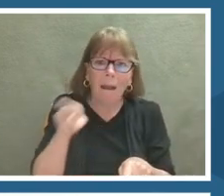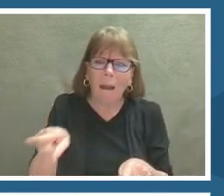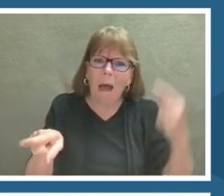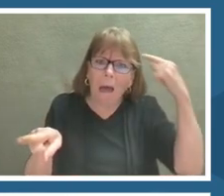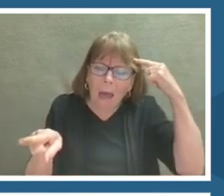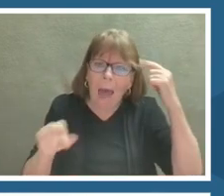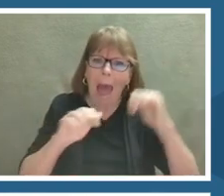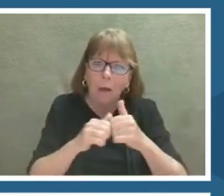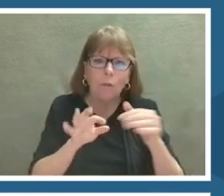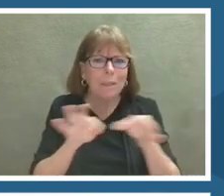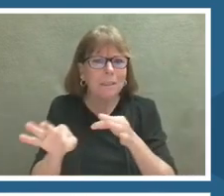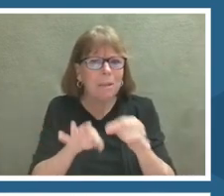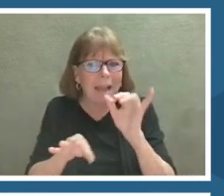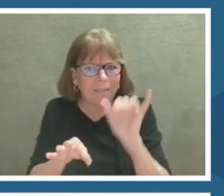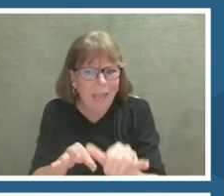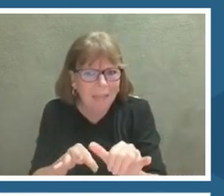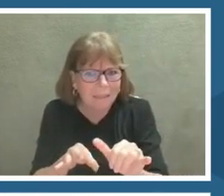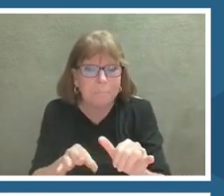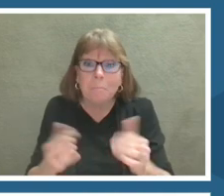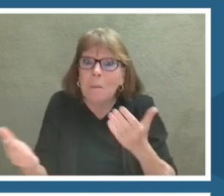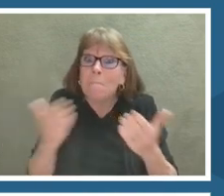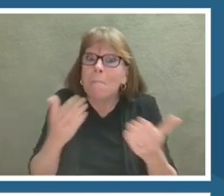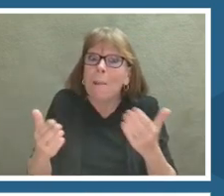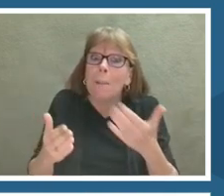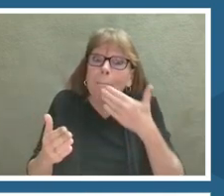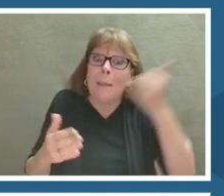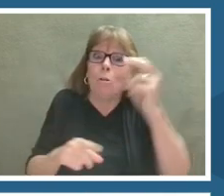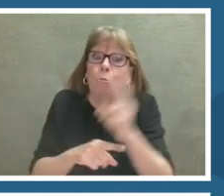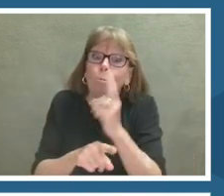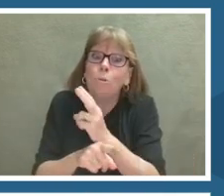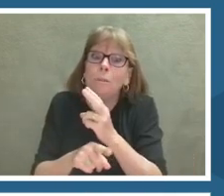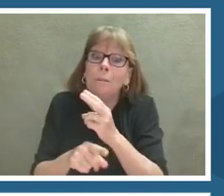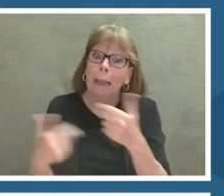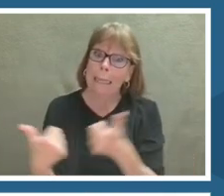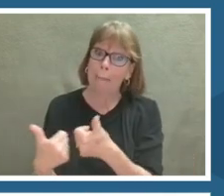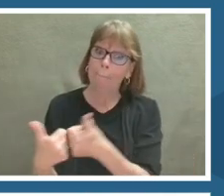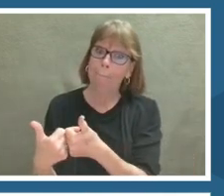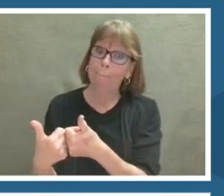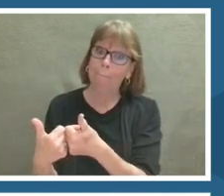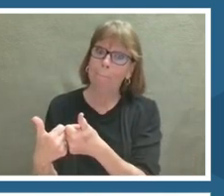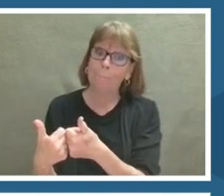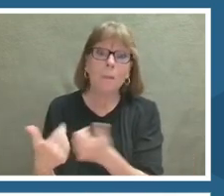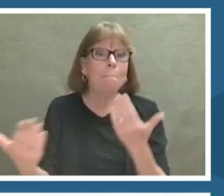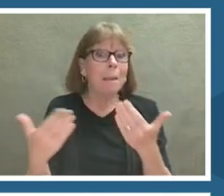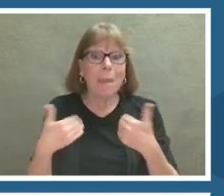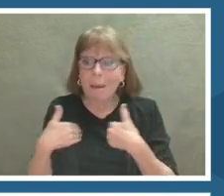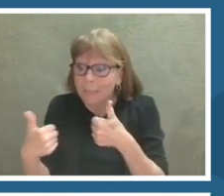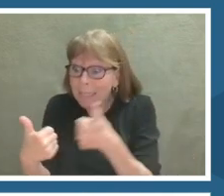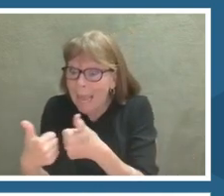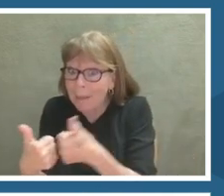What can a game do that other mediums cannot do? What can I game do that traditional Newseum settings cannot do?